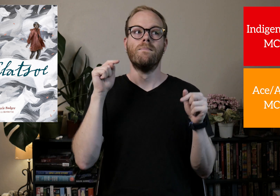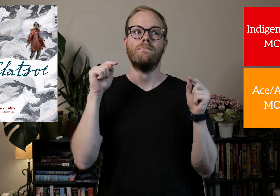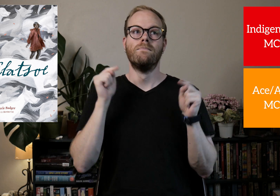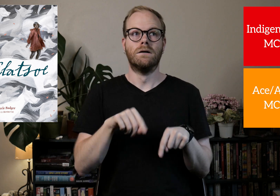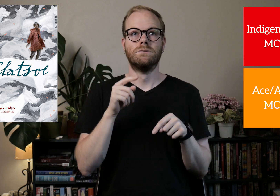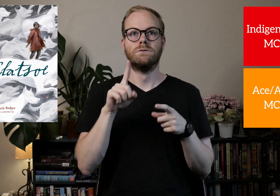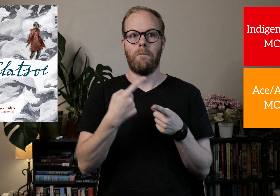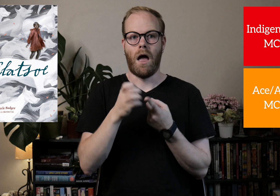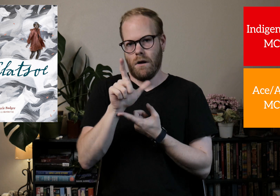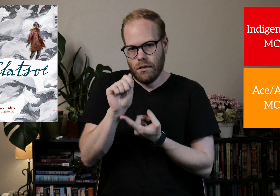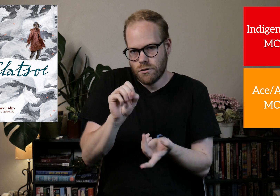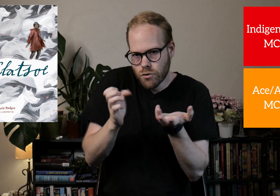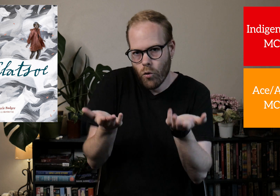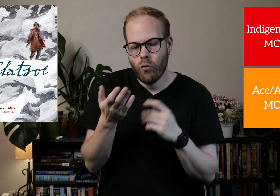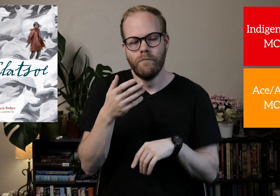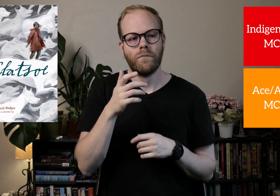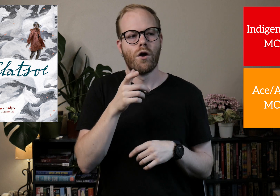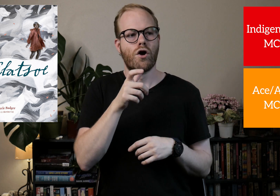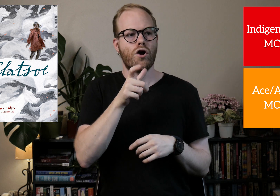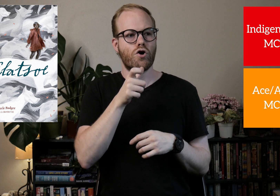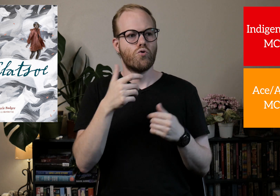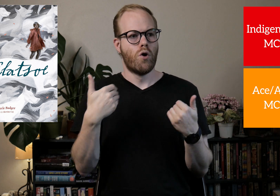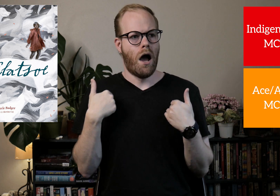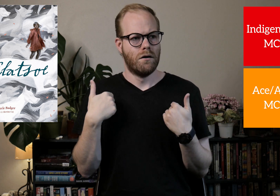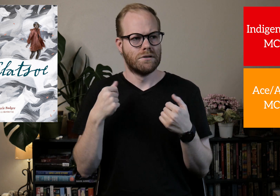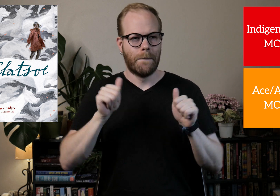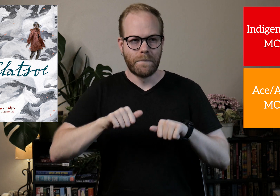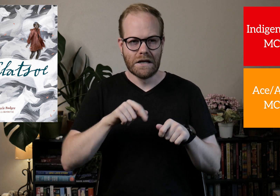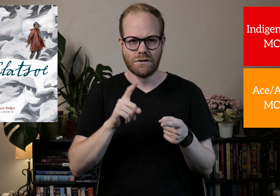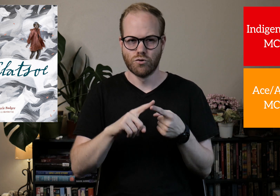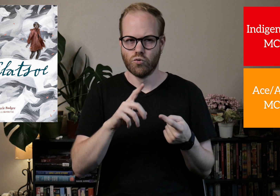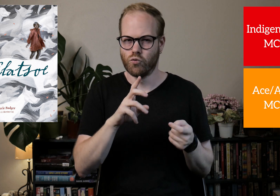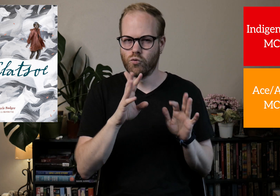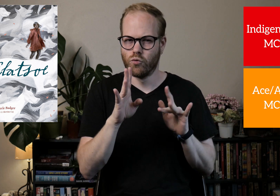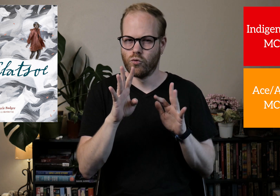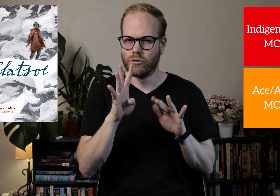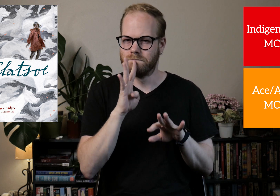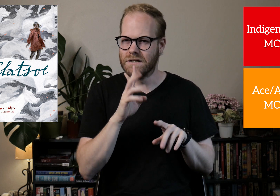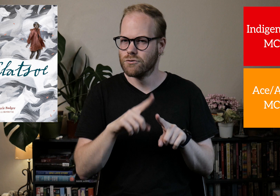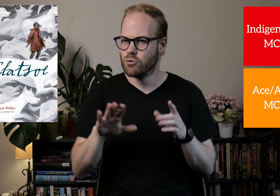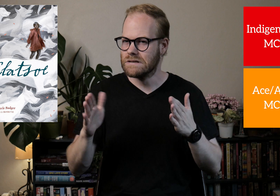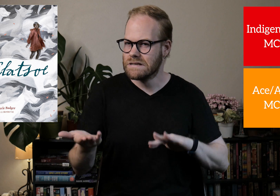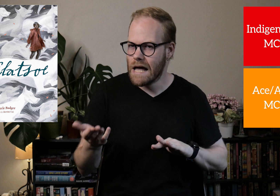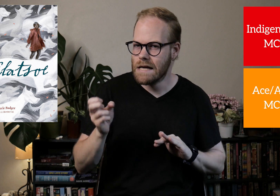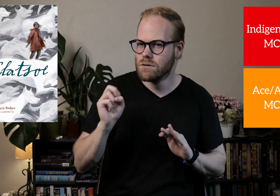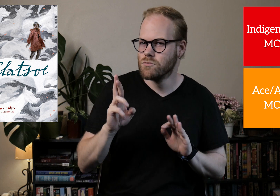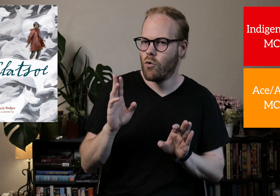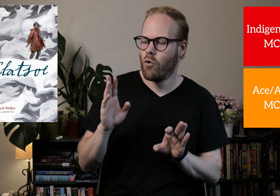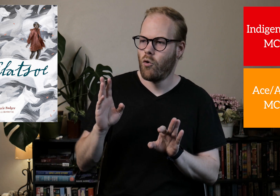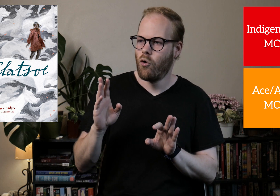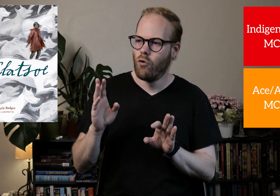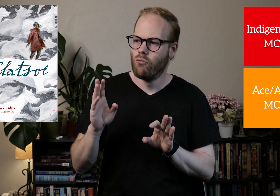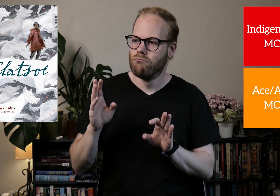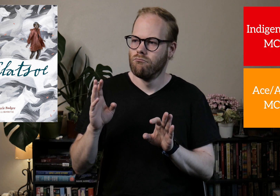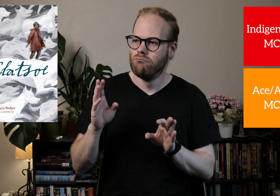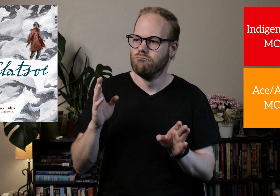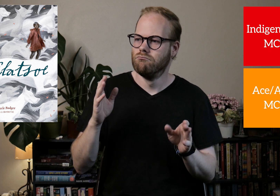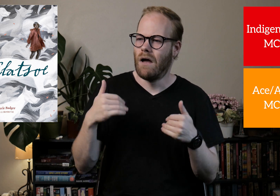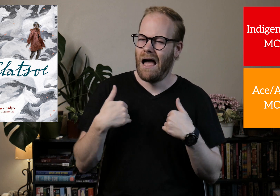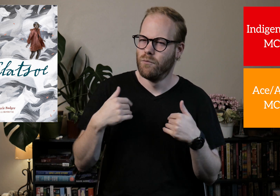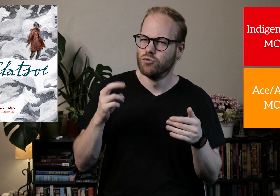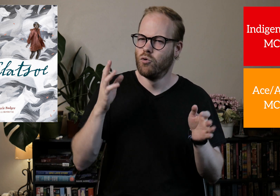This is about Elatsoe, who has the ability to...speak to the dead? Or animals, or...